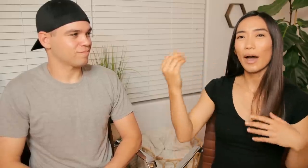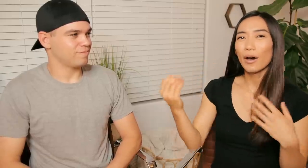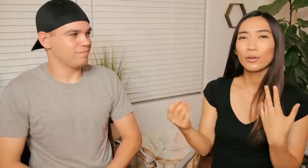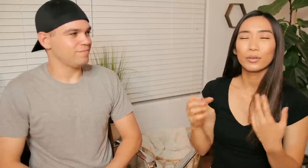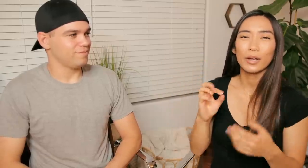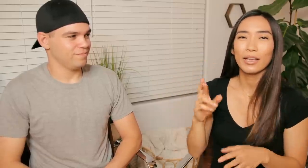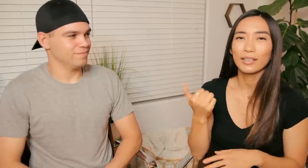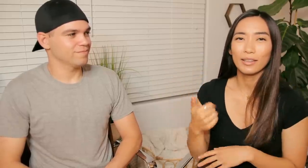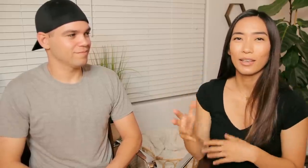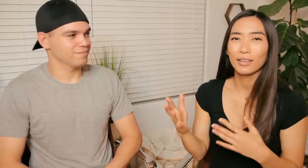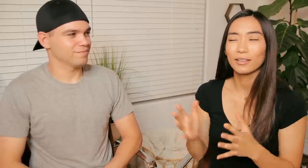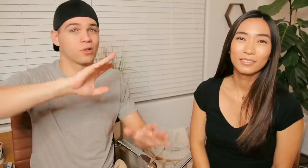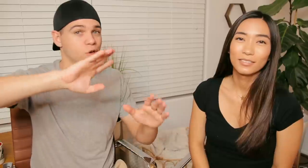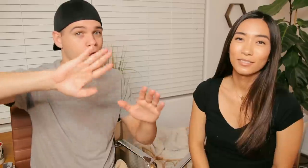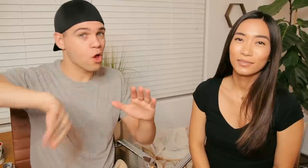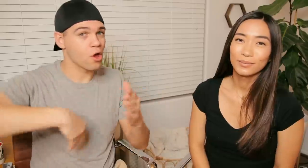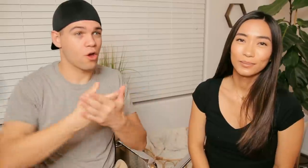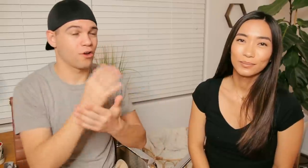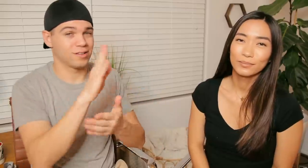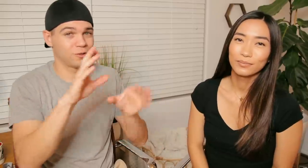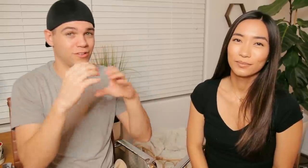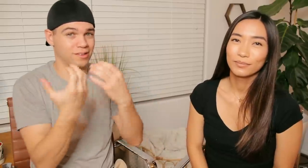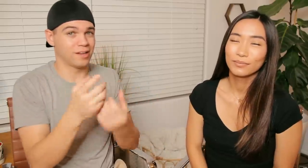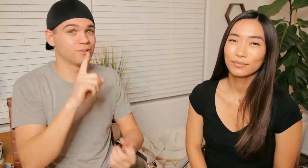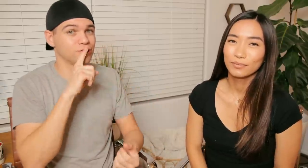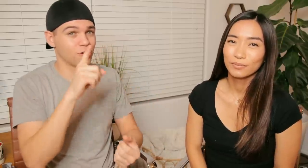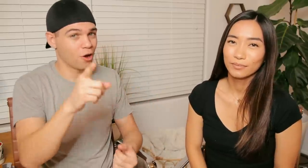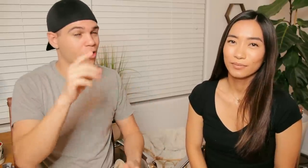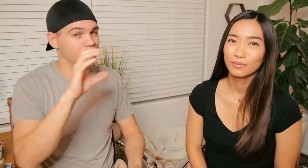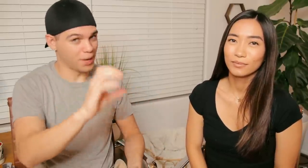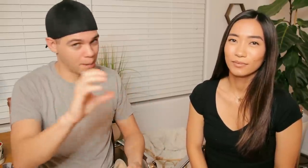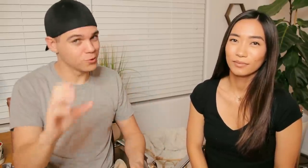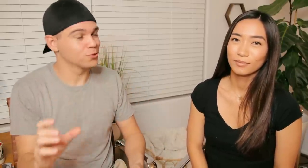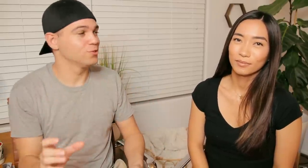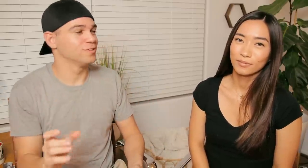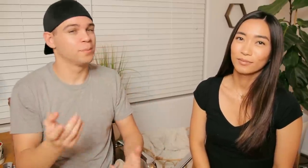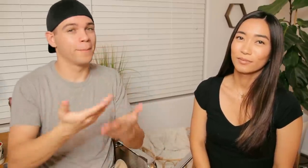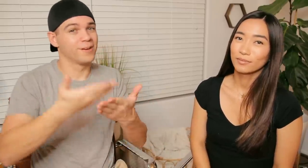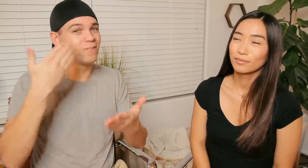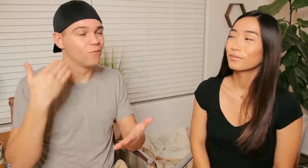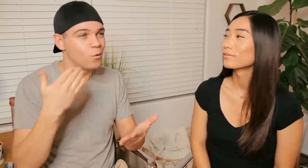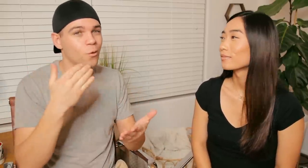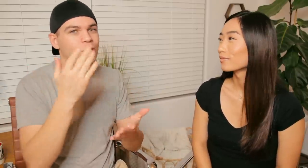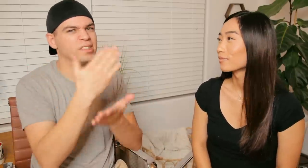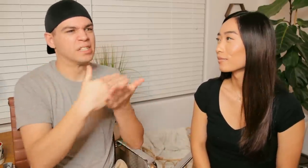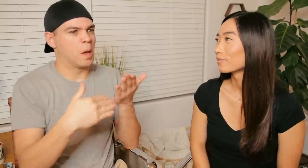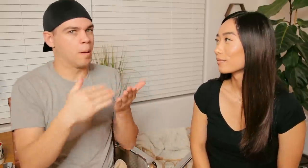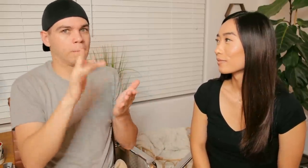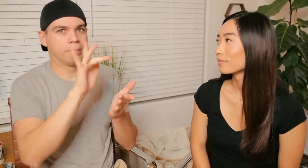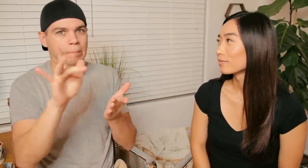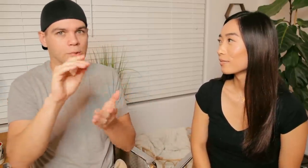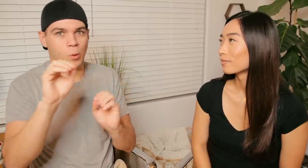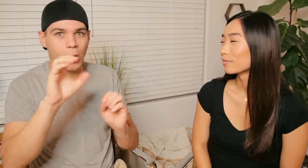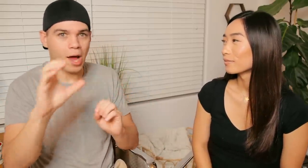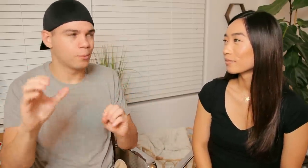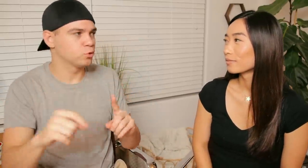out or anything R: All of their classes are CC'd before some of their classes didn't have captions